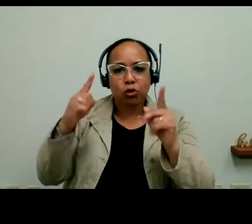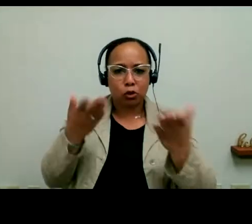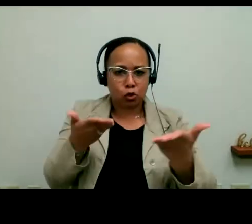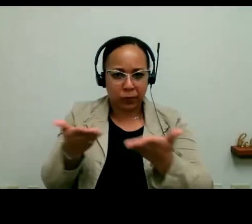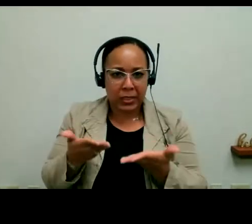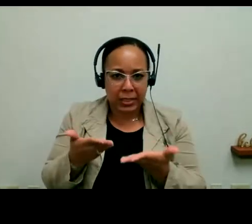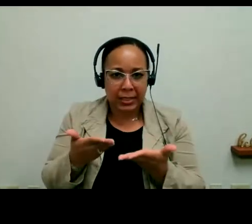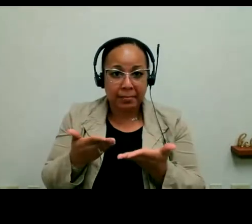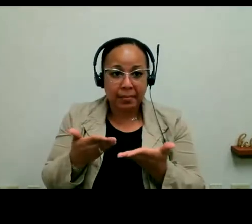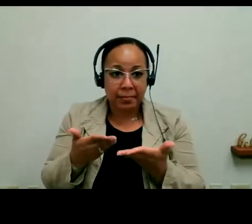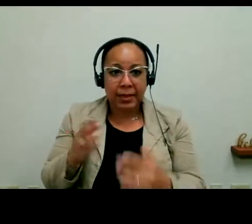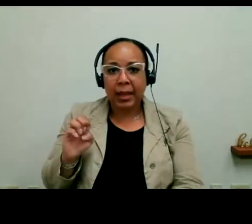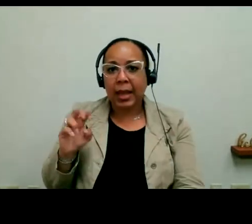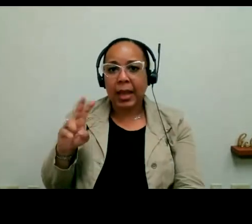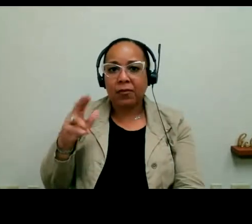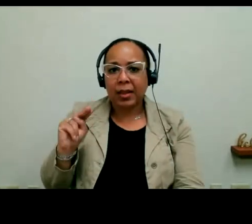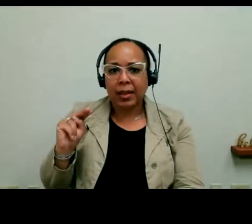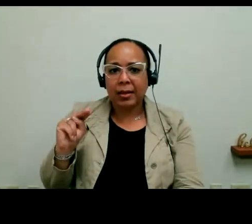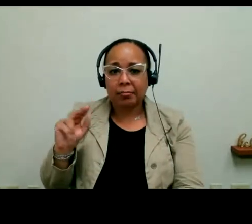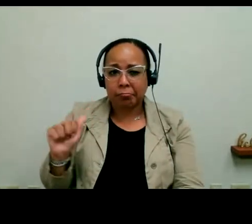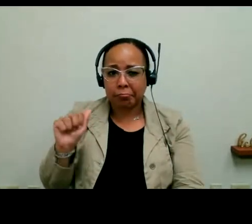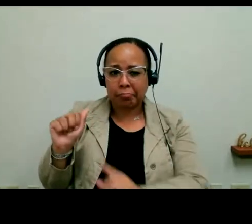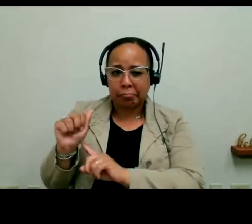services. Evelyn Ahiea, is going to be our speaker. She is an attorney,